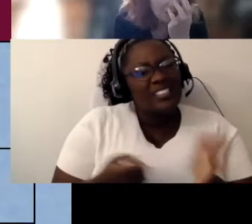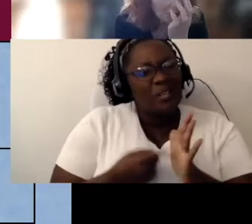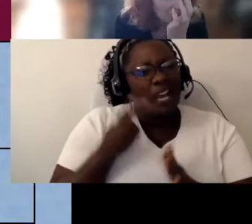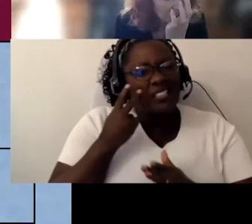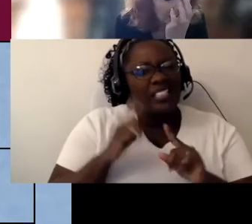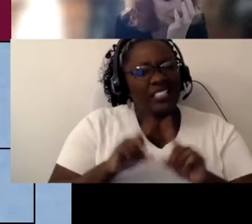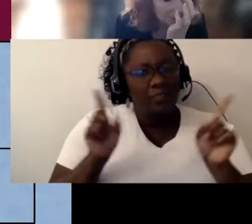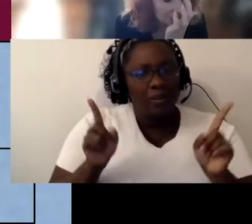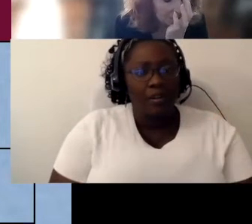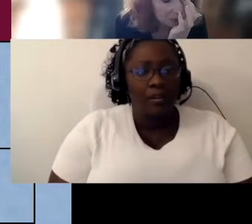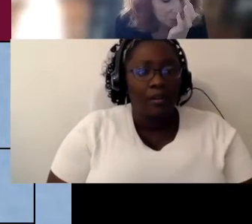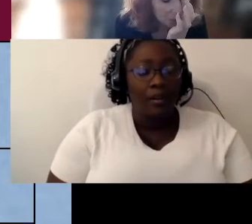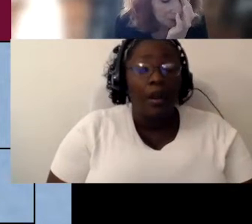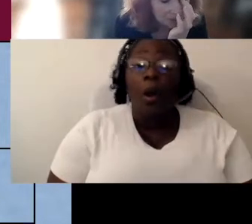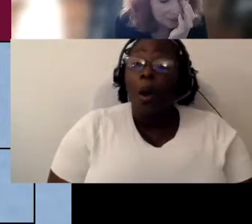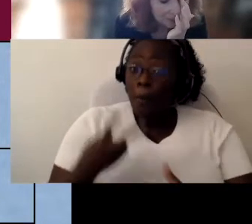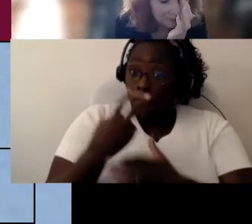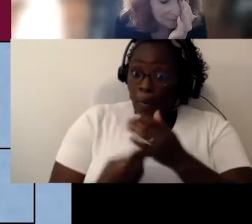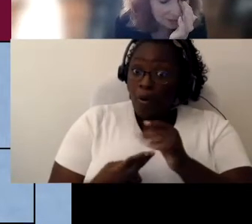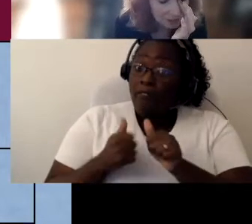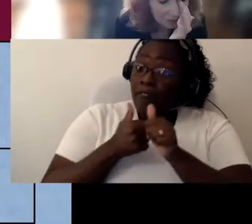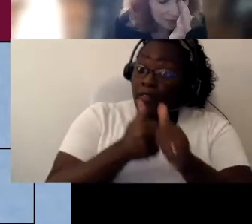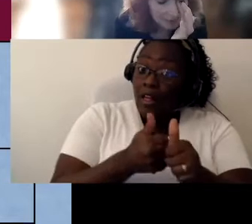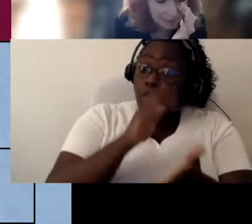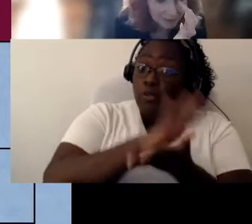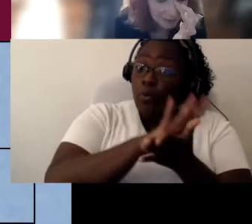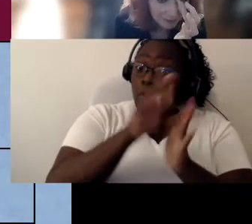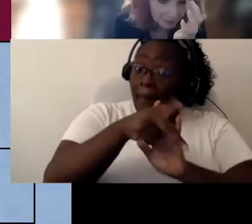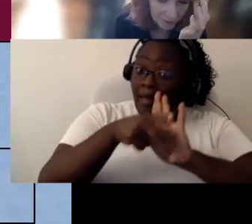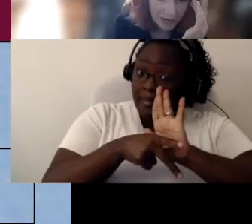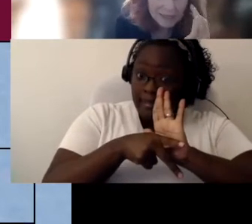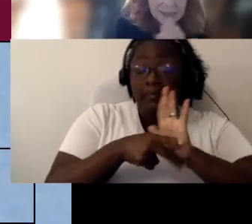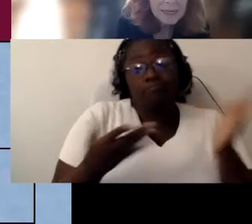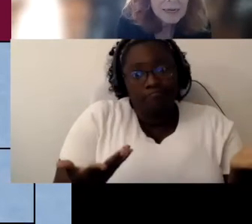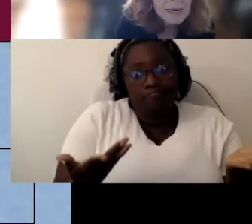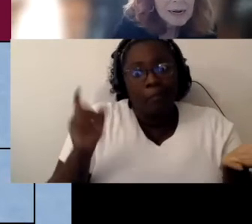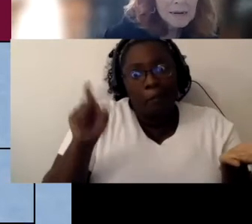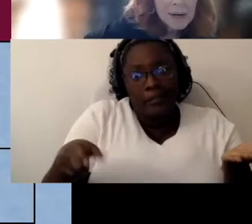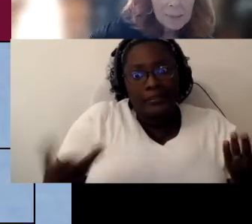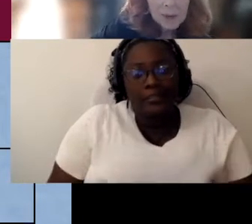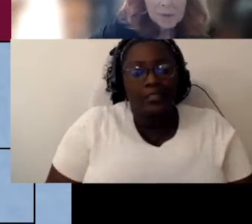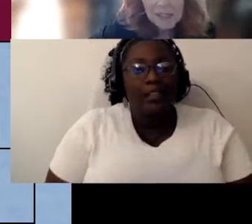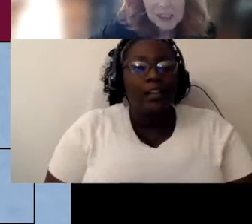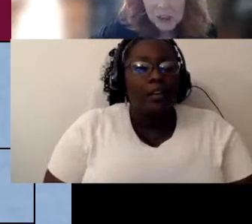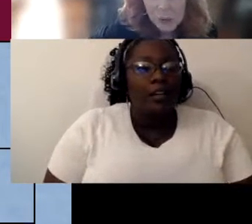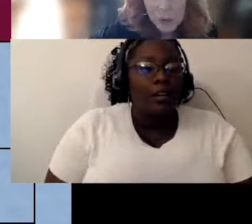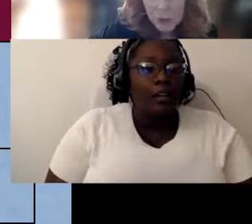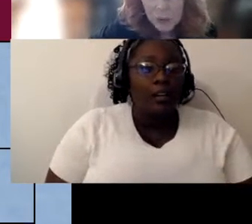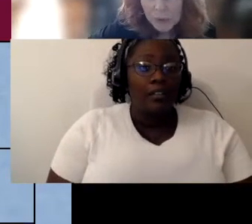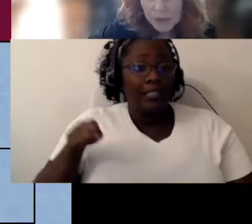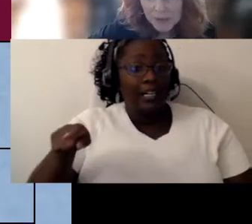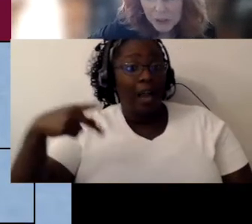They both abide by school policies you know that's a good one for that